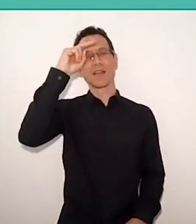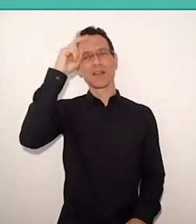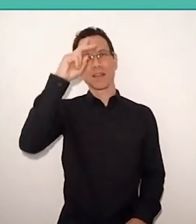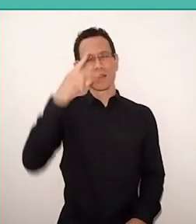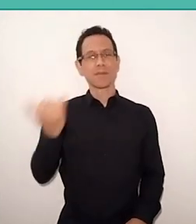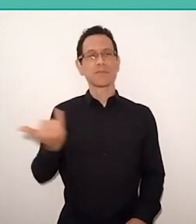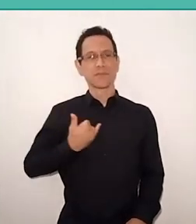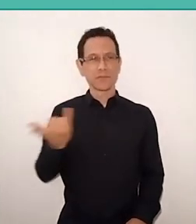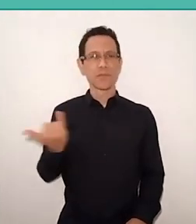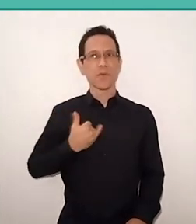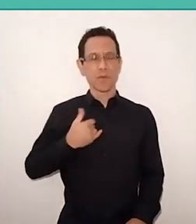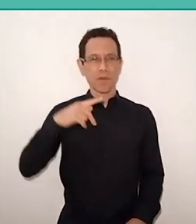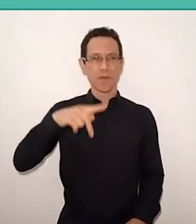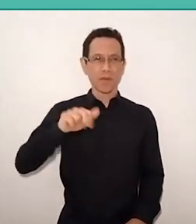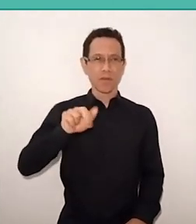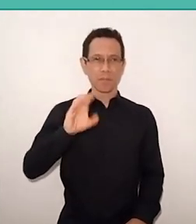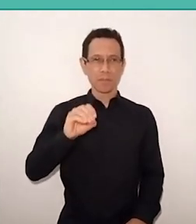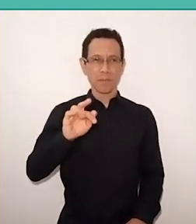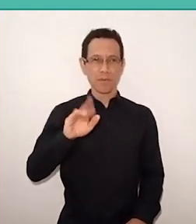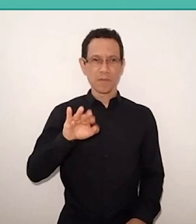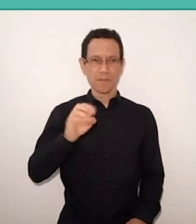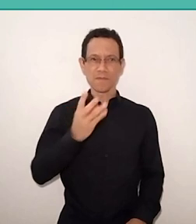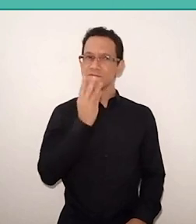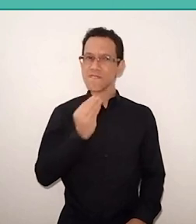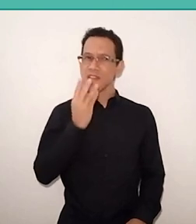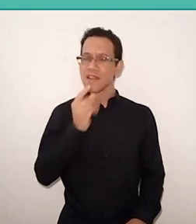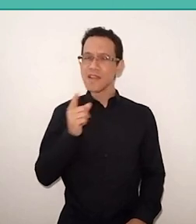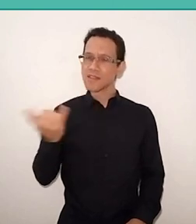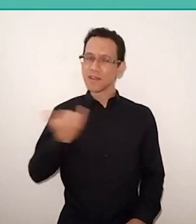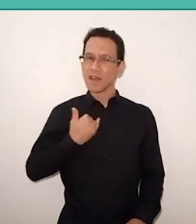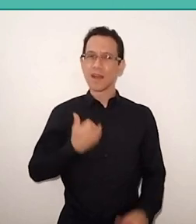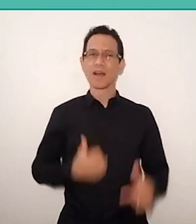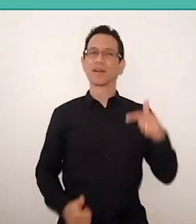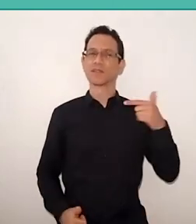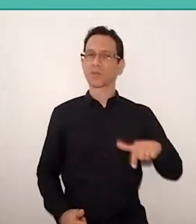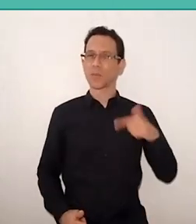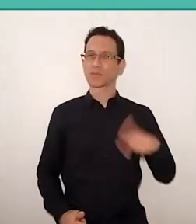That is, there is no word reading